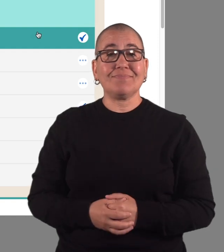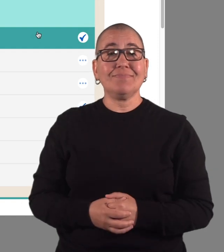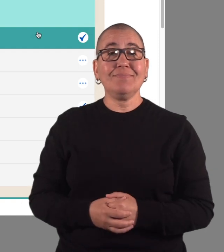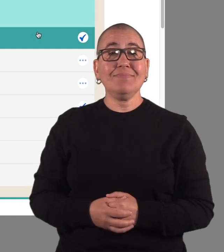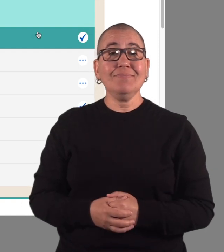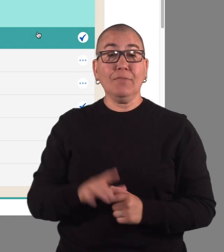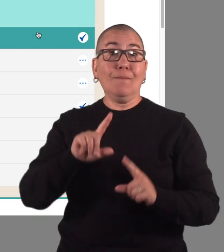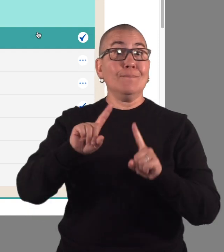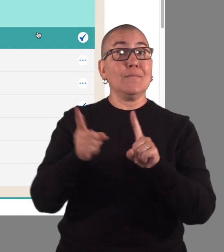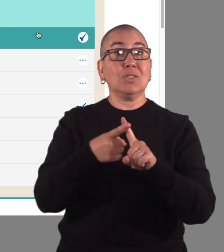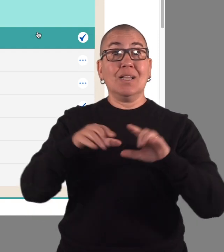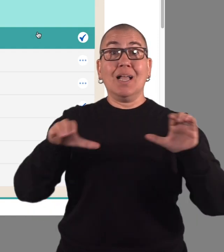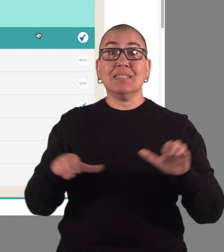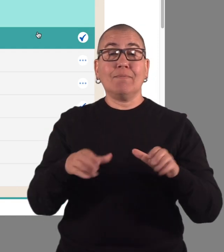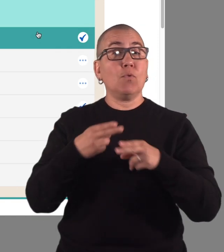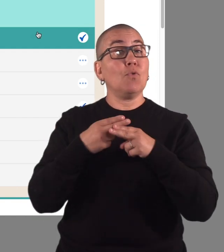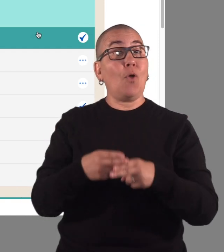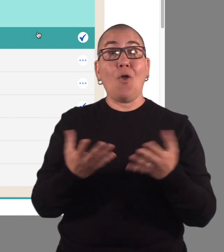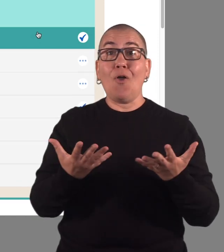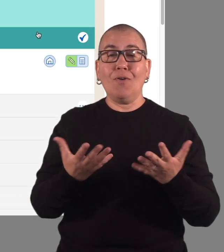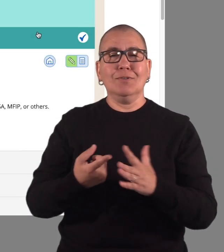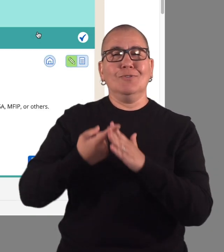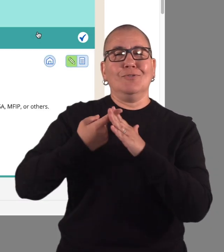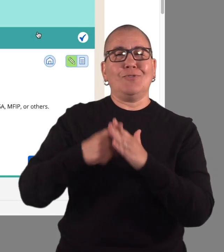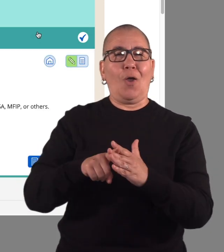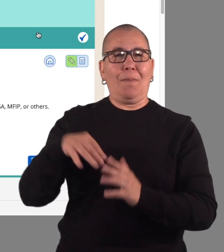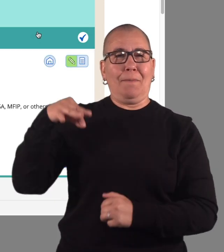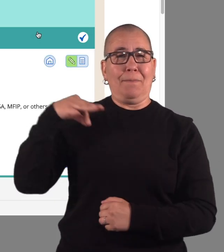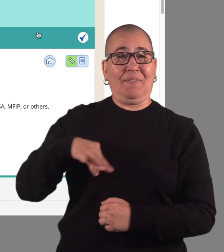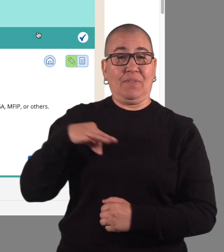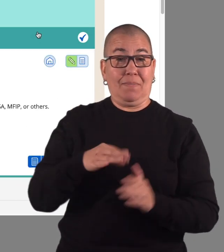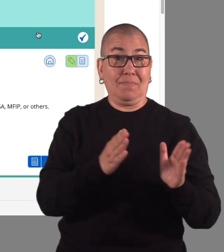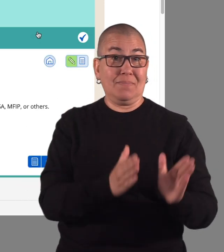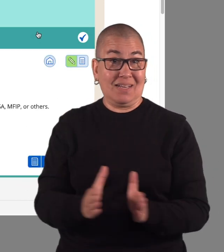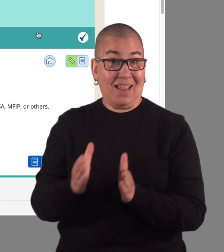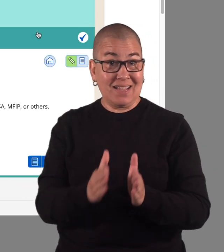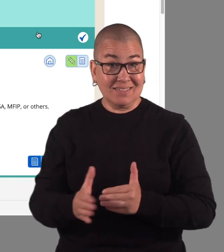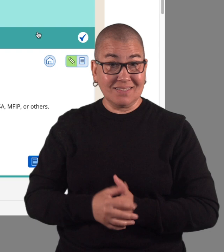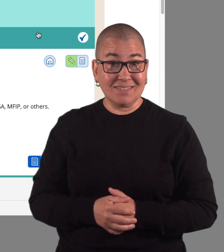The first activity is Start a Benefits Plan.